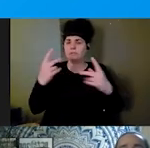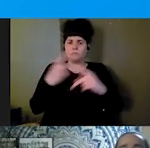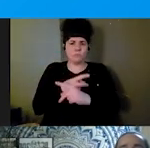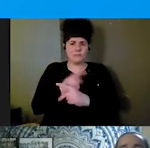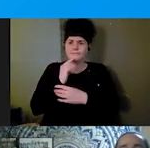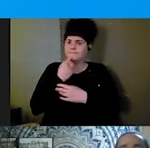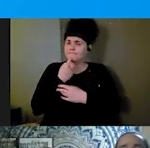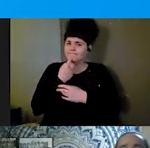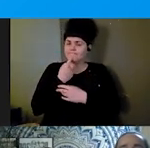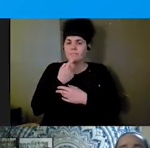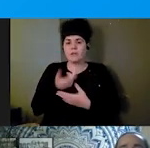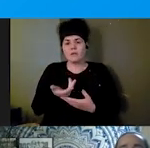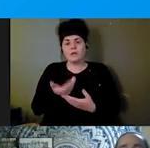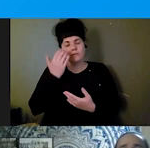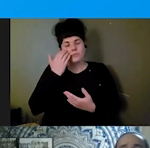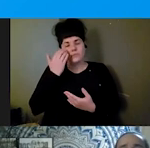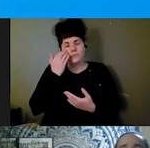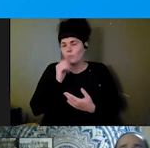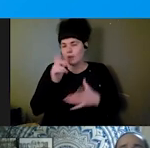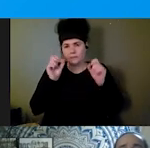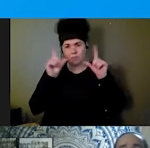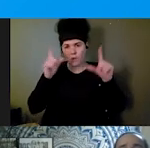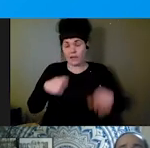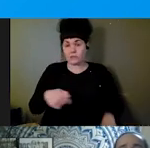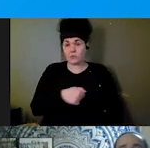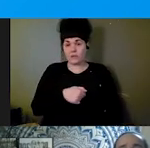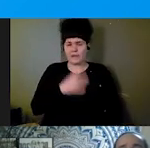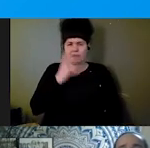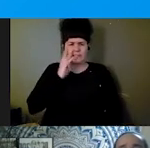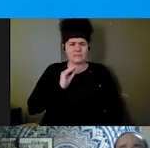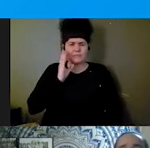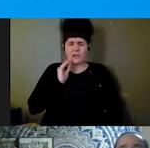we experience extreme heat, extreme cold weather,